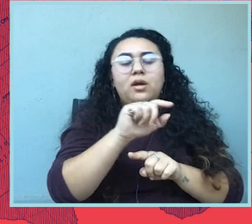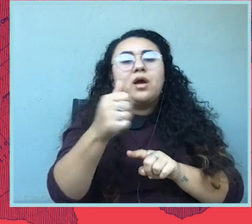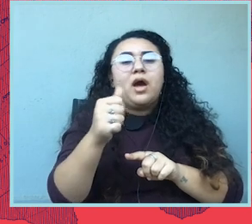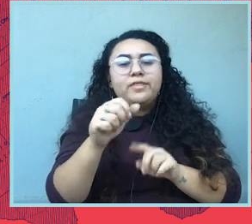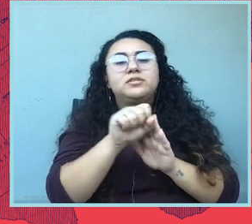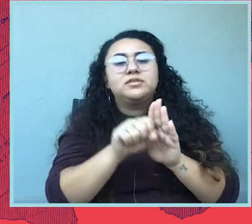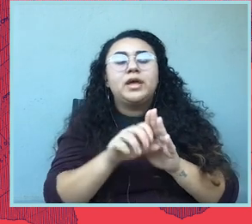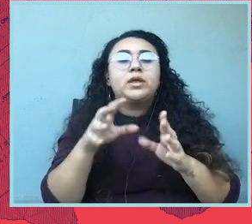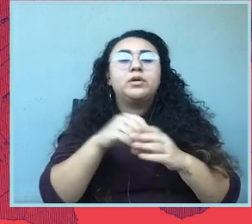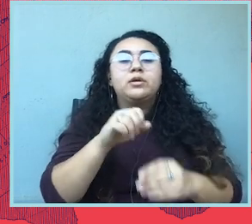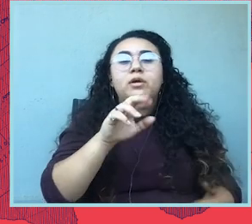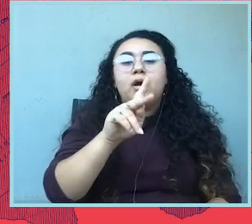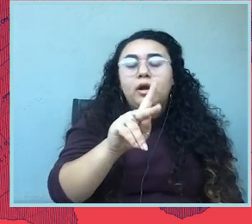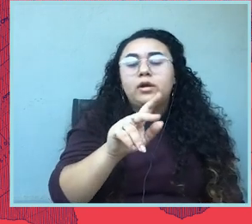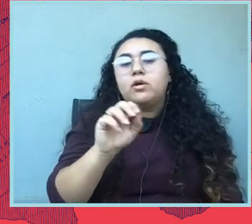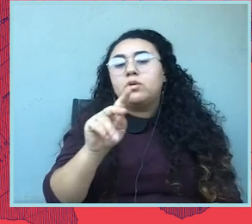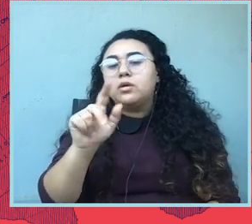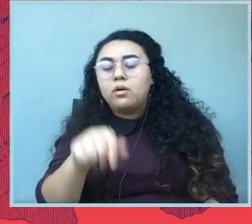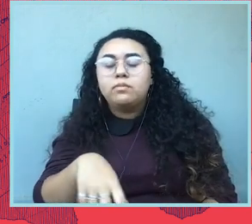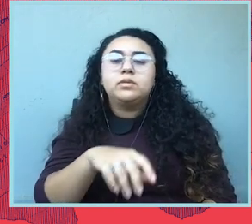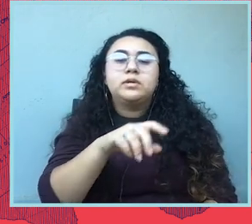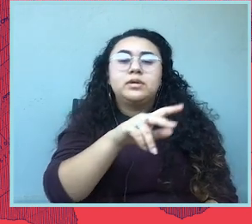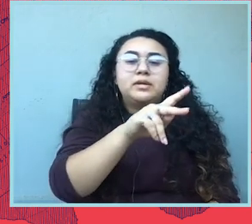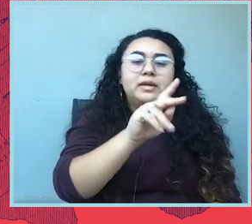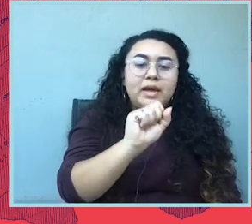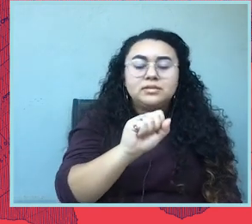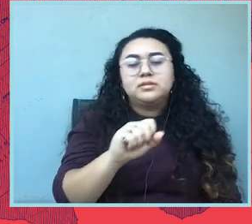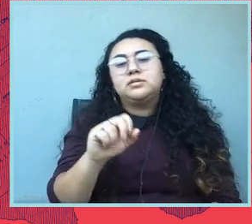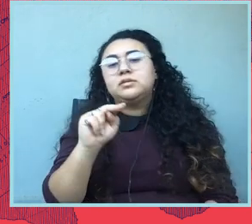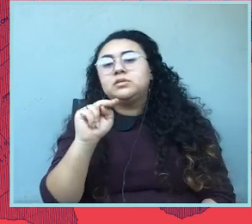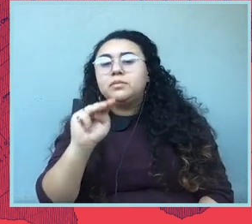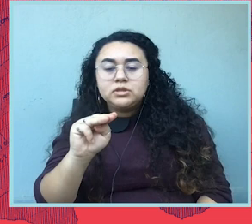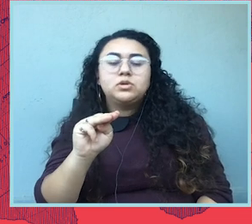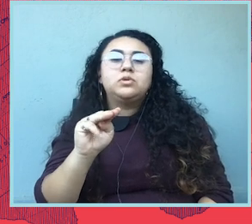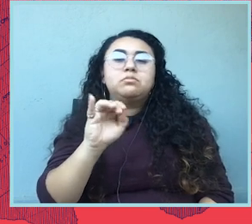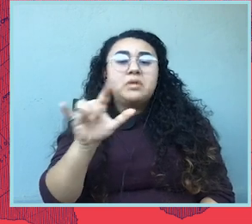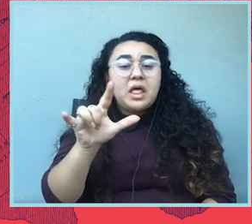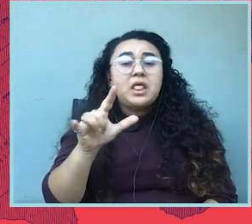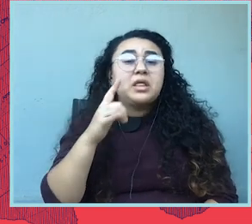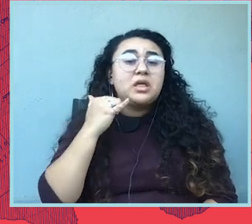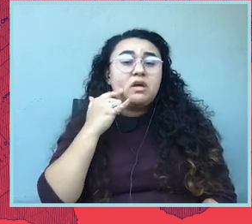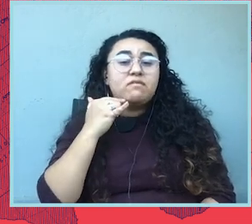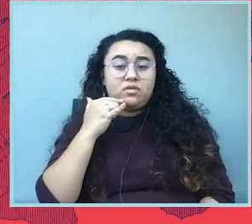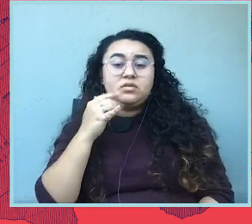Oklahoma, Kansas, New Mexico. States like Illinois and California are also seeing Texas patients.